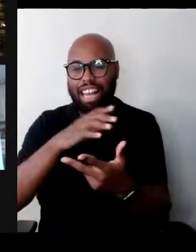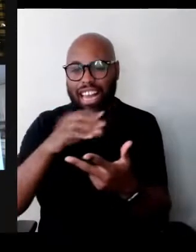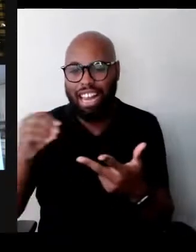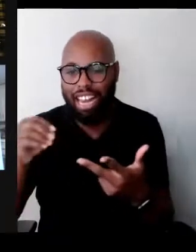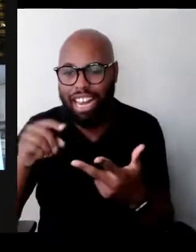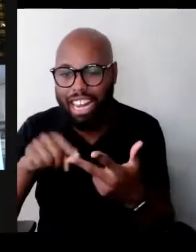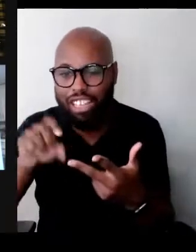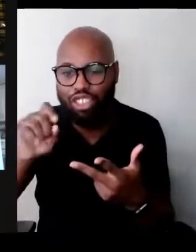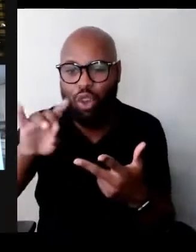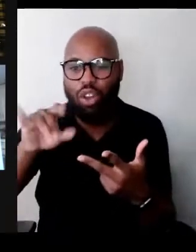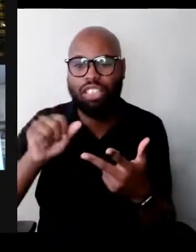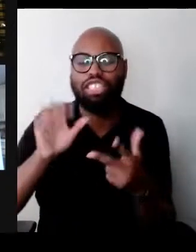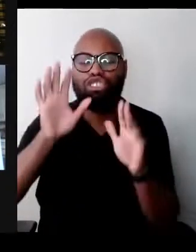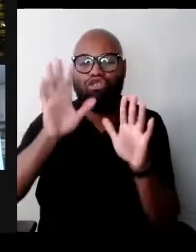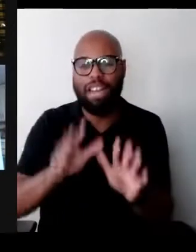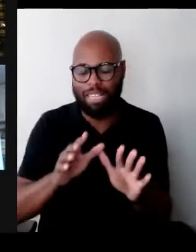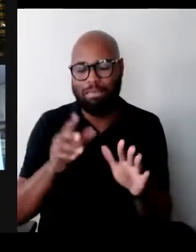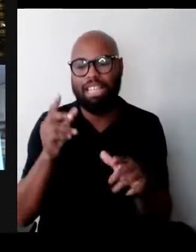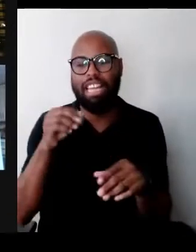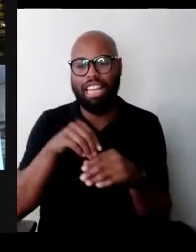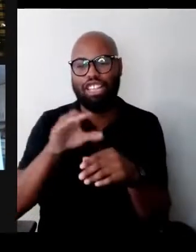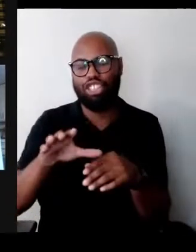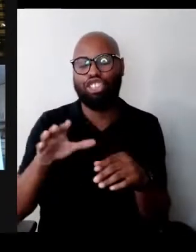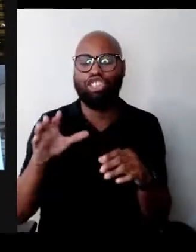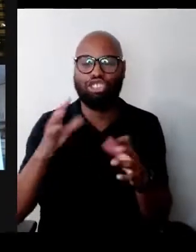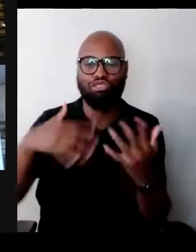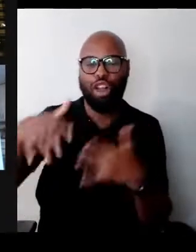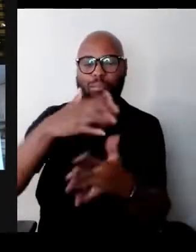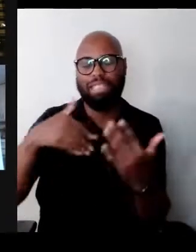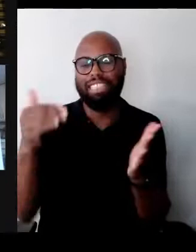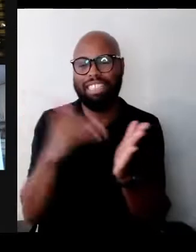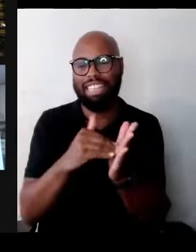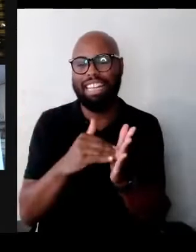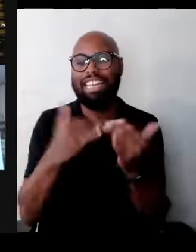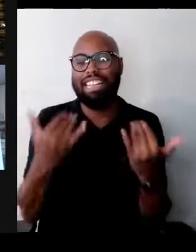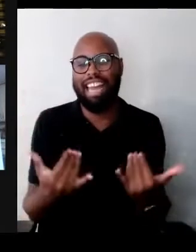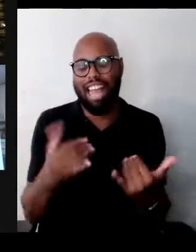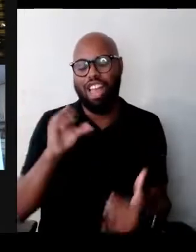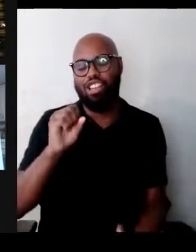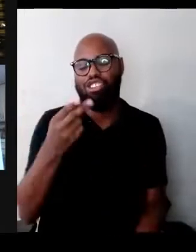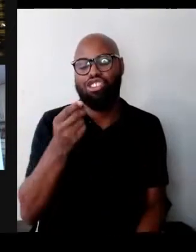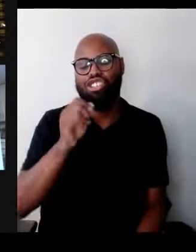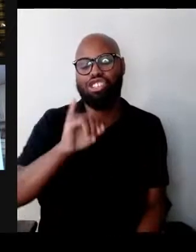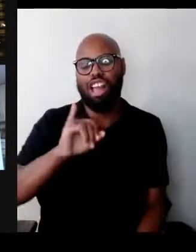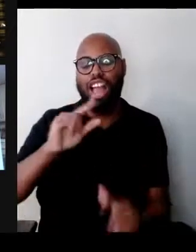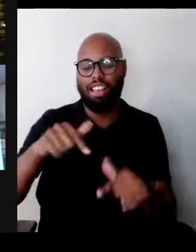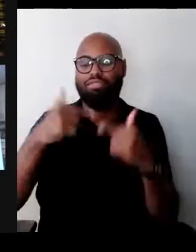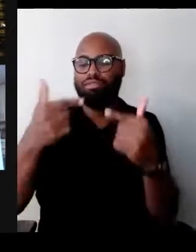With that, I now, Shai, turn this over to you. You all have a great conversation and people watching,